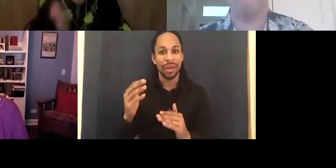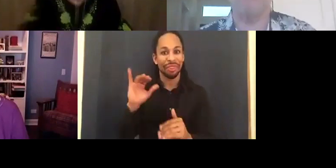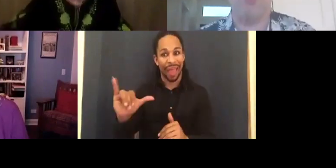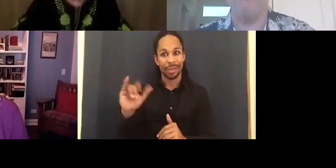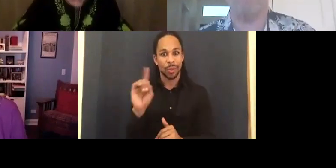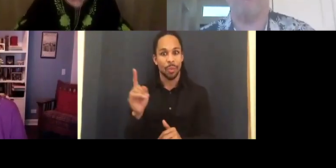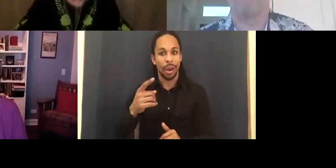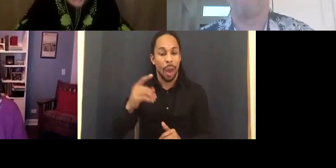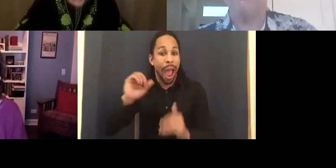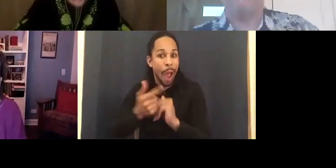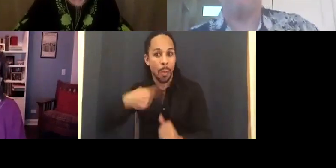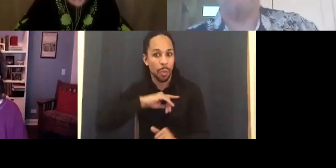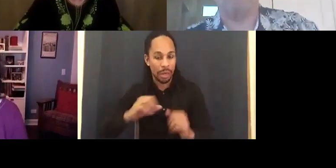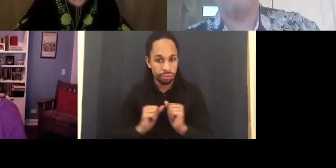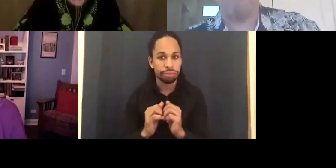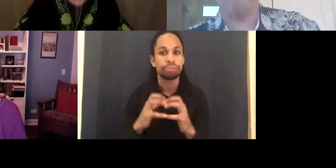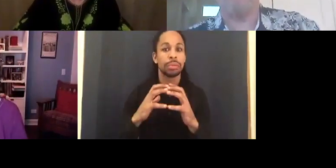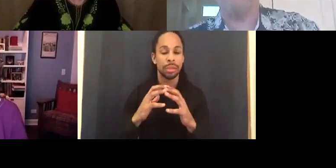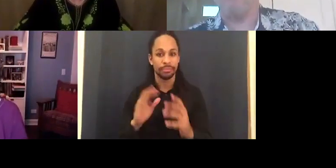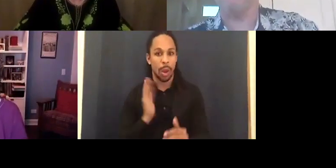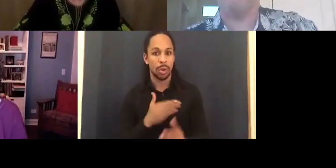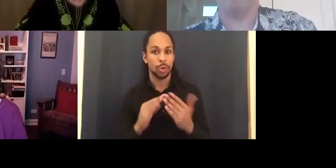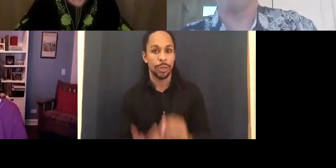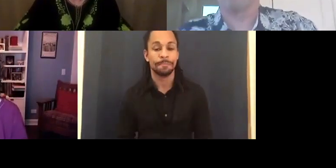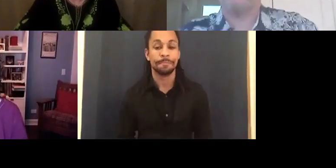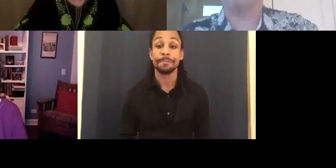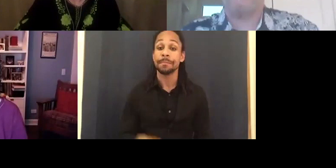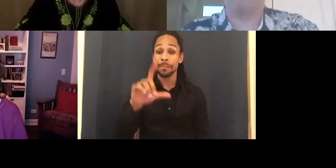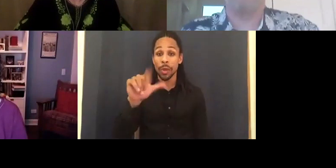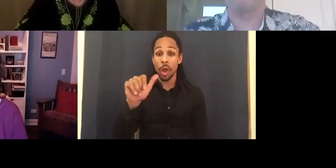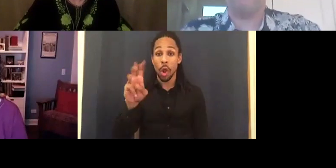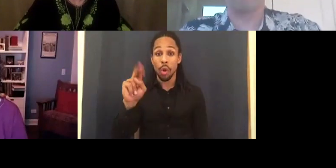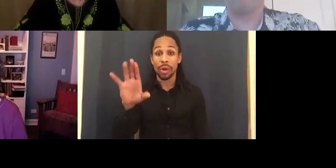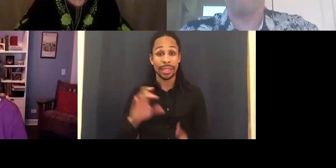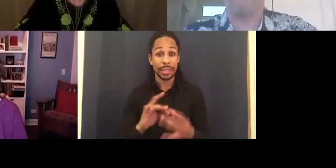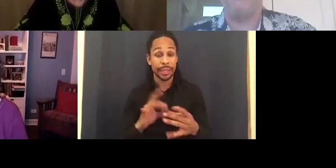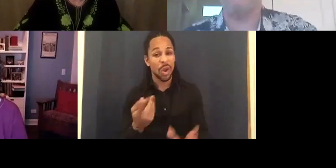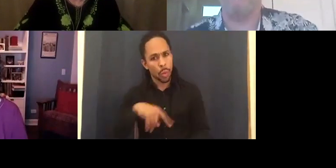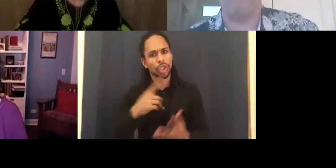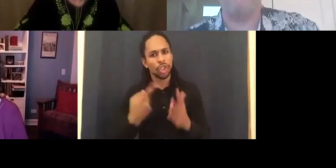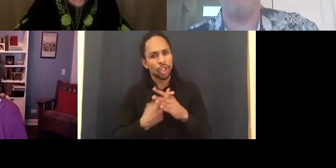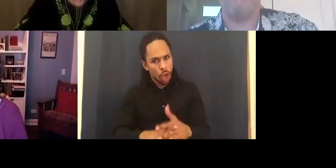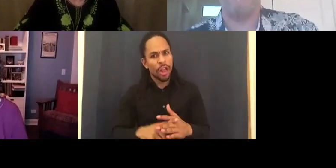what started the film. Started the film talking about freaks. Which is kind of an excellent way to start.